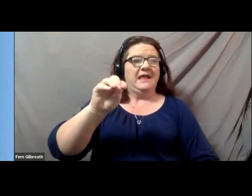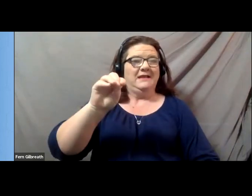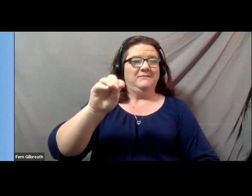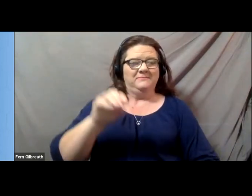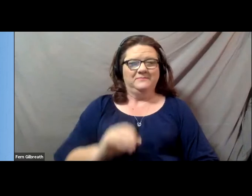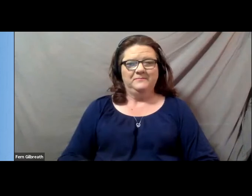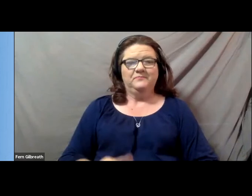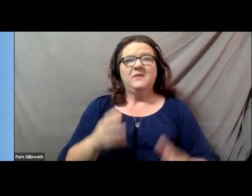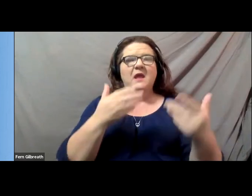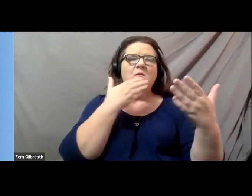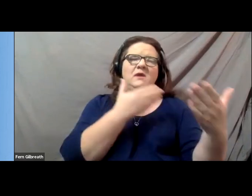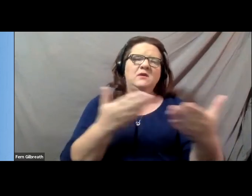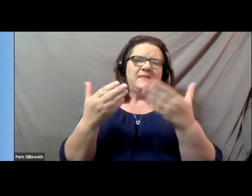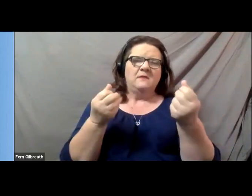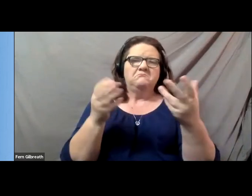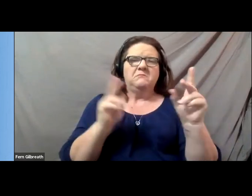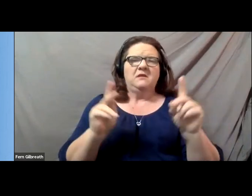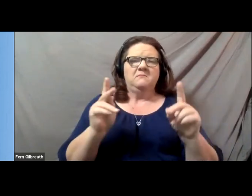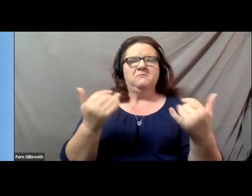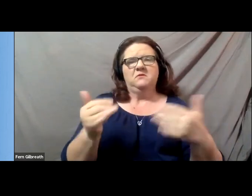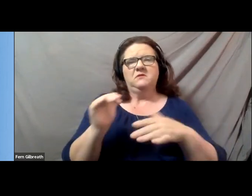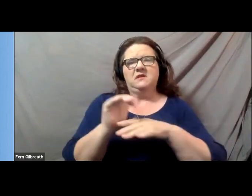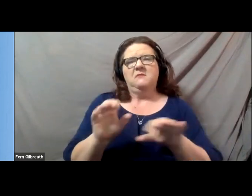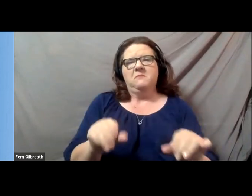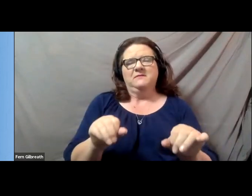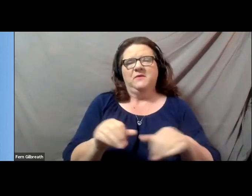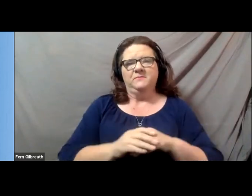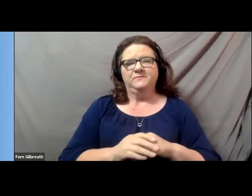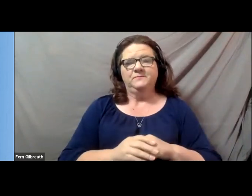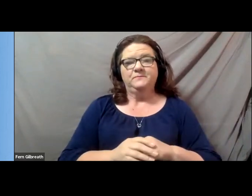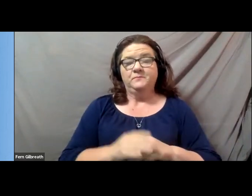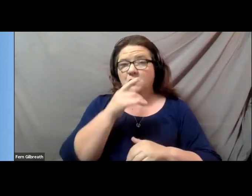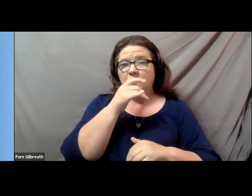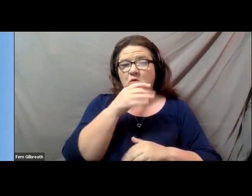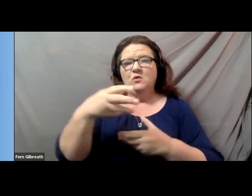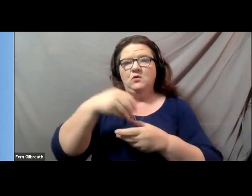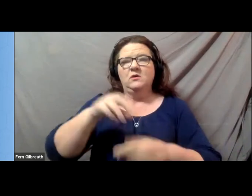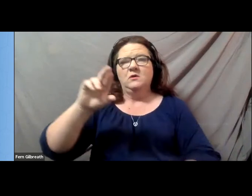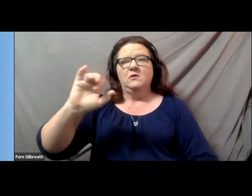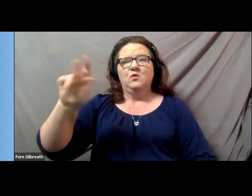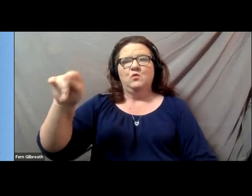I'd like to thank the many people who have made tonight's event possible, including Ralph and Shirley Shapiro and their family